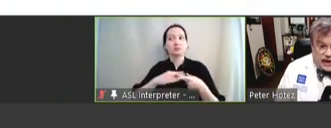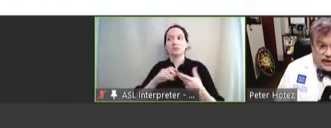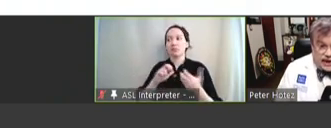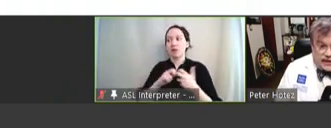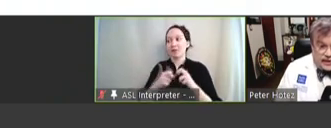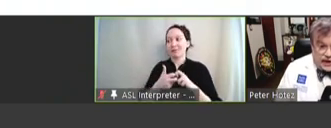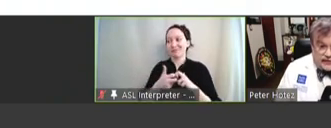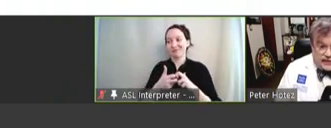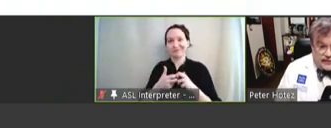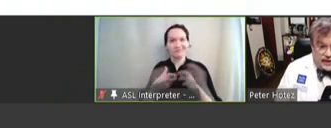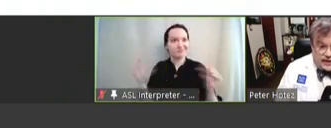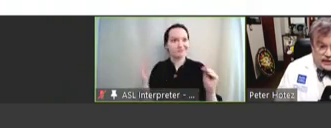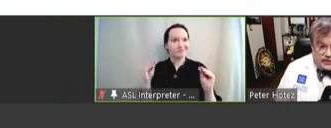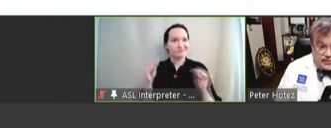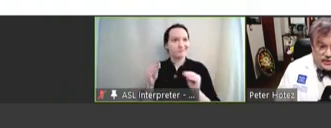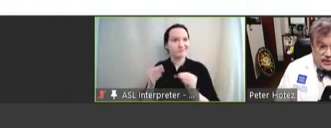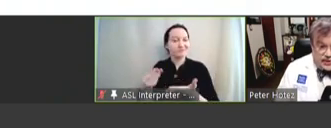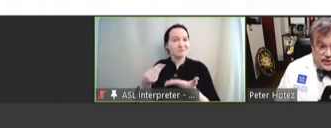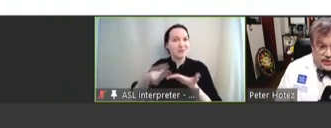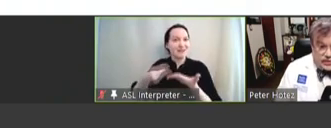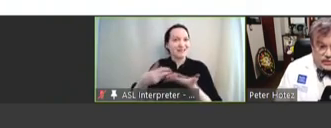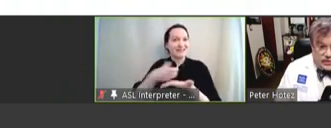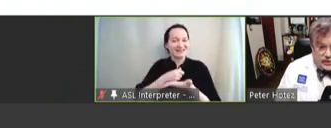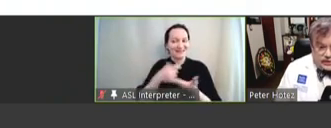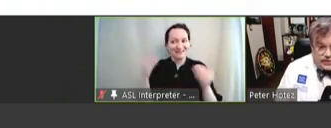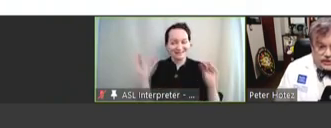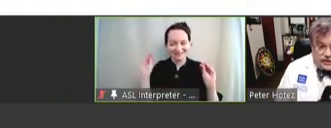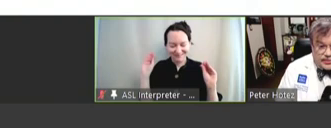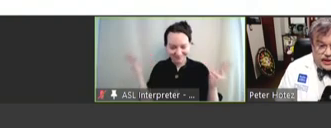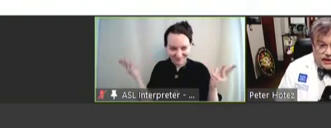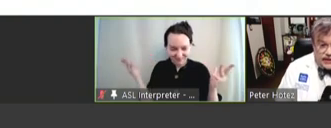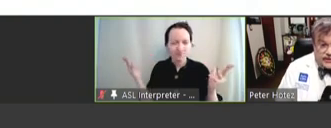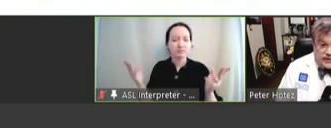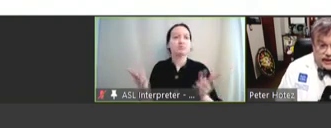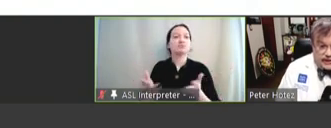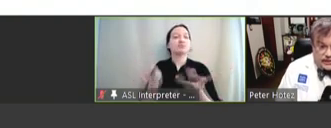not having an obvious financial return, so we're also trying to pioneer this concept